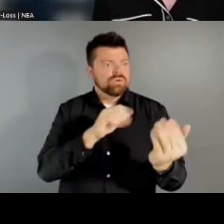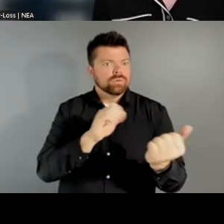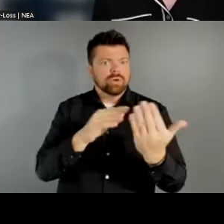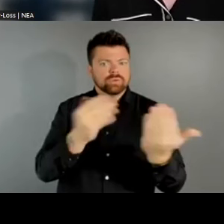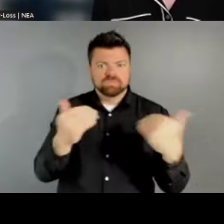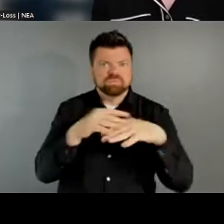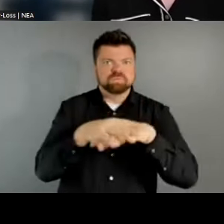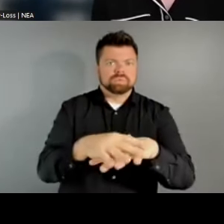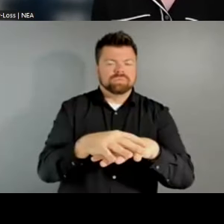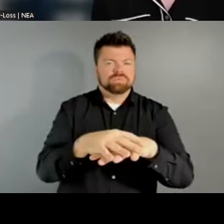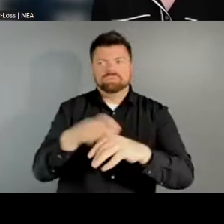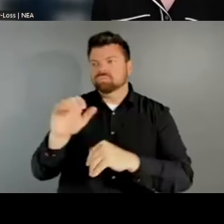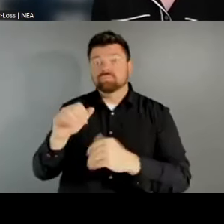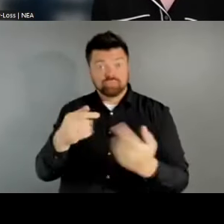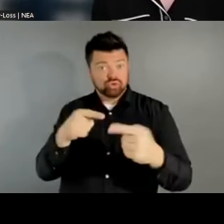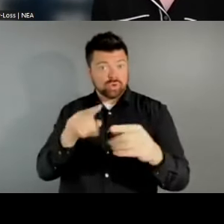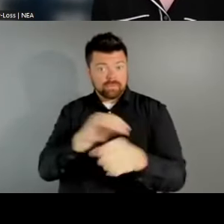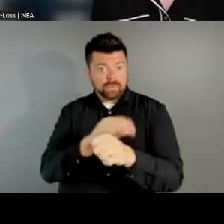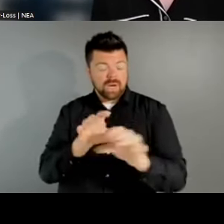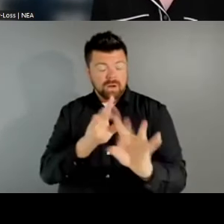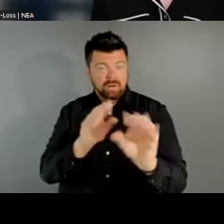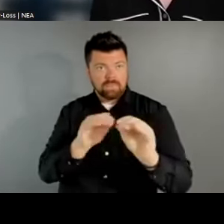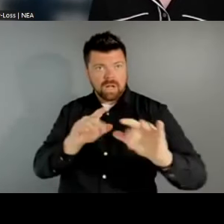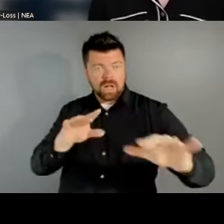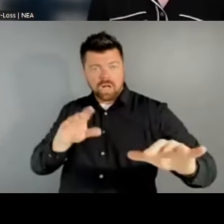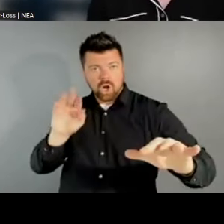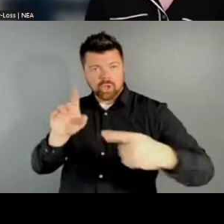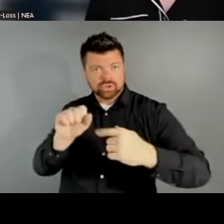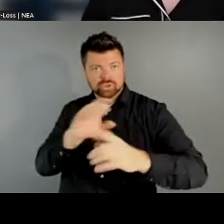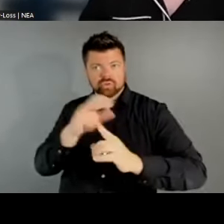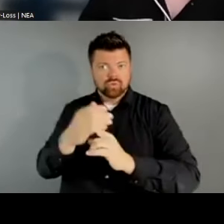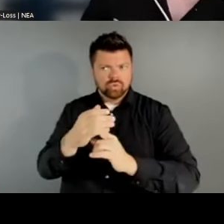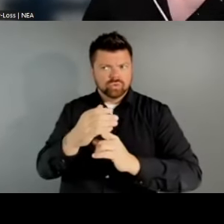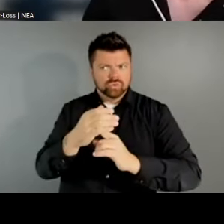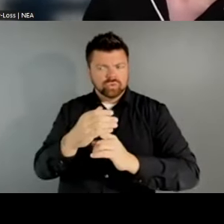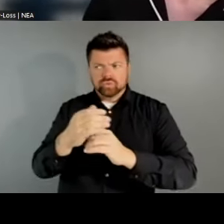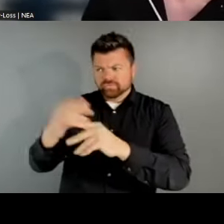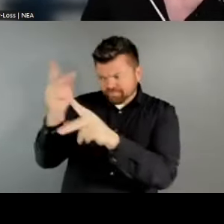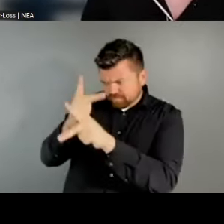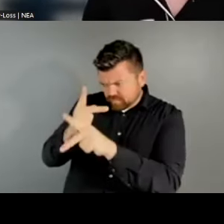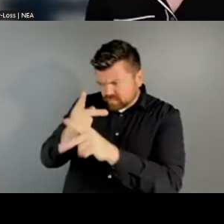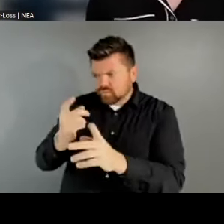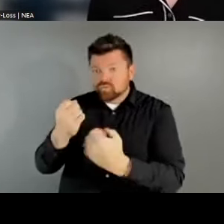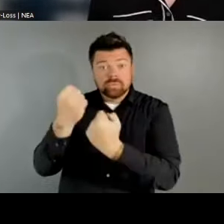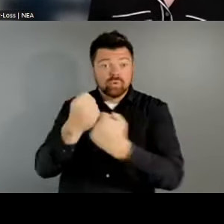culture was looked to as a way to advance health needs, to foster belonging, to help communities